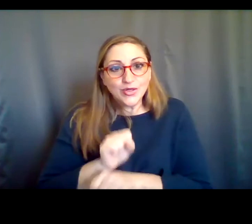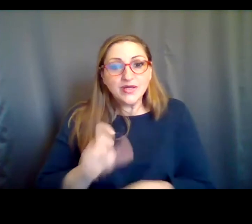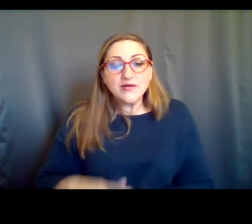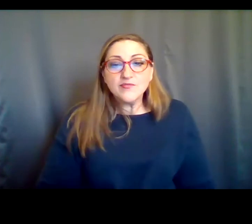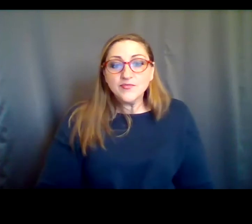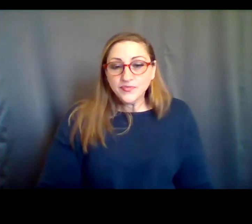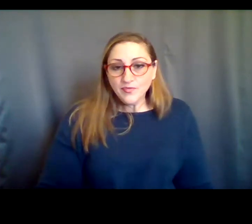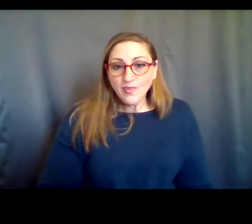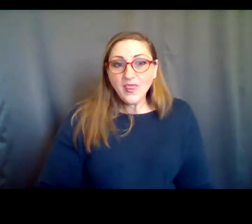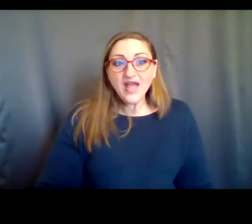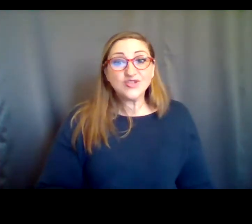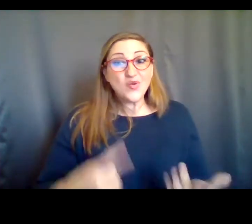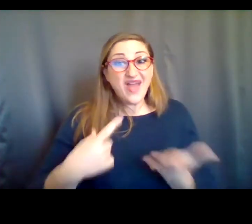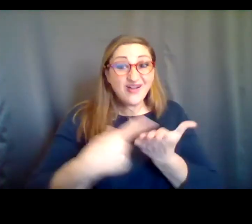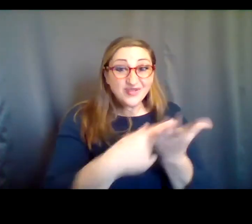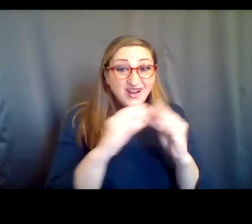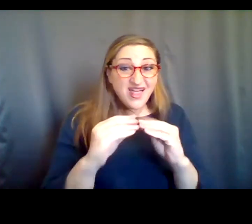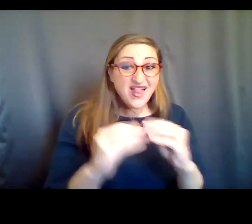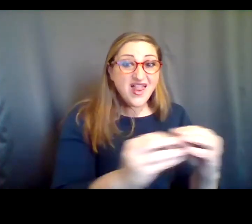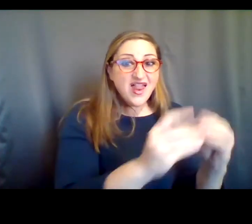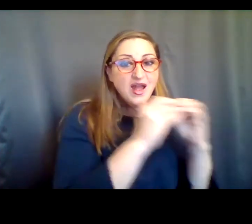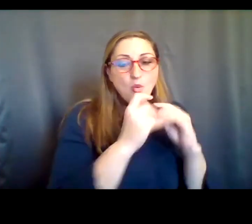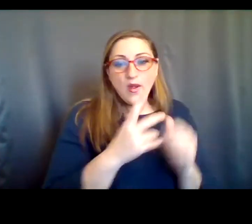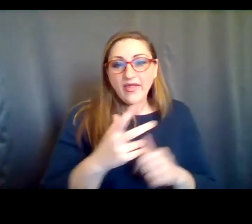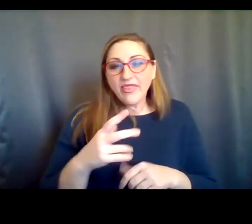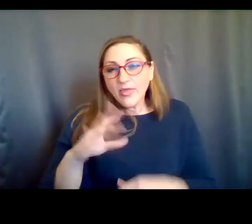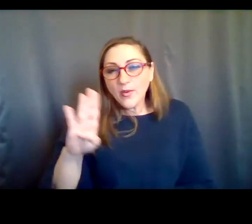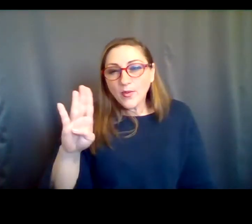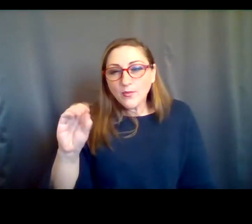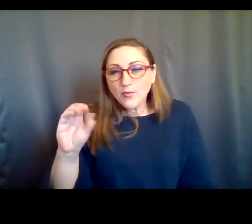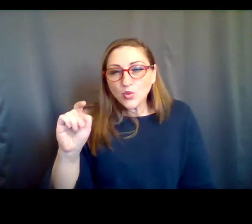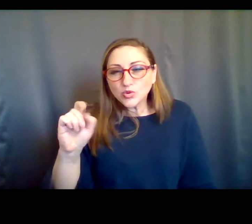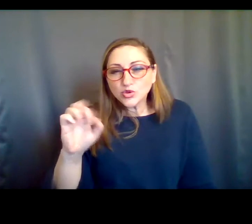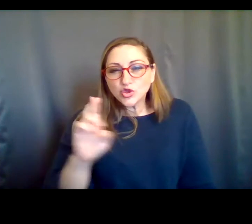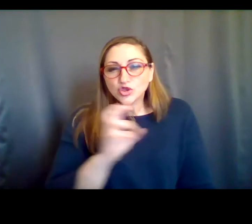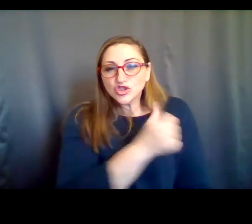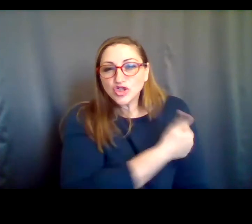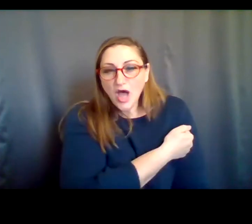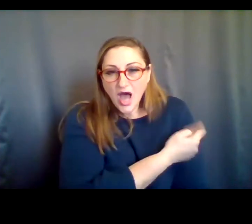are in the midst of having a discussion around boosters, which I'm sure has come up for some of you. We